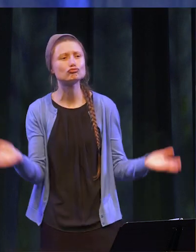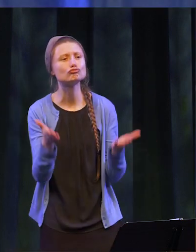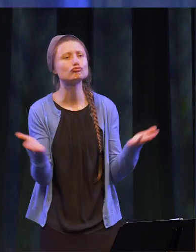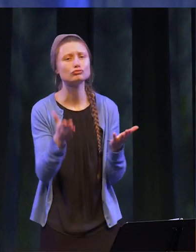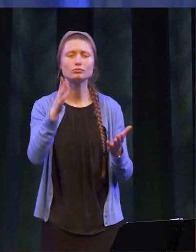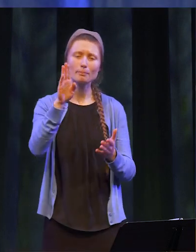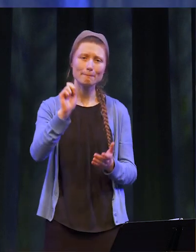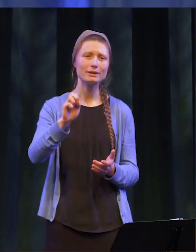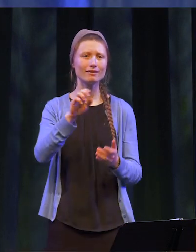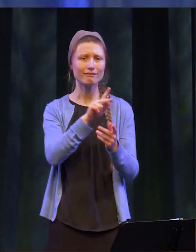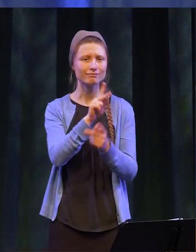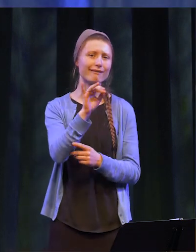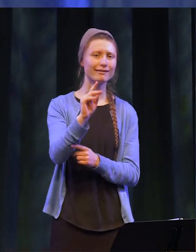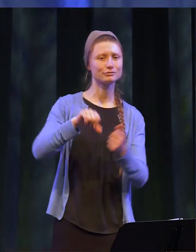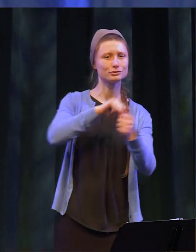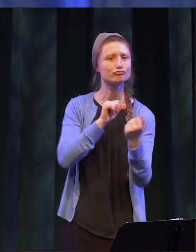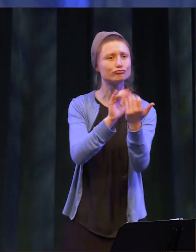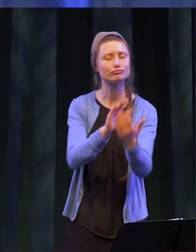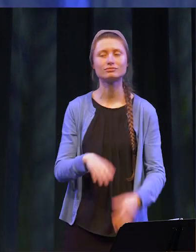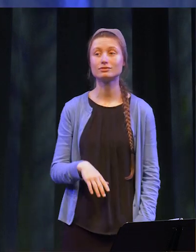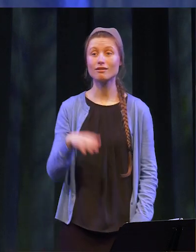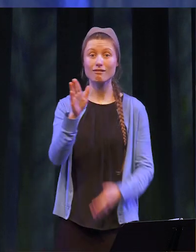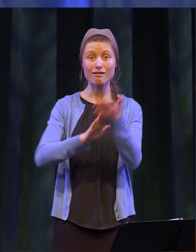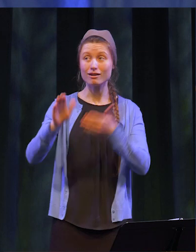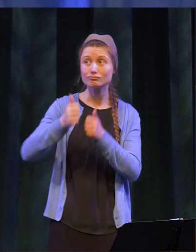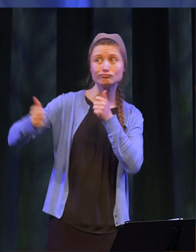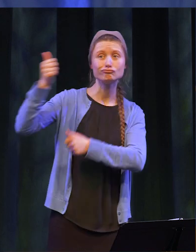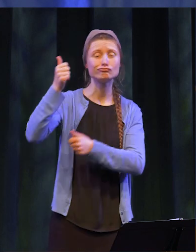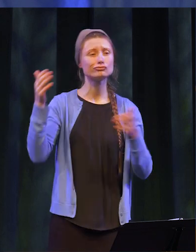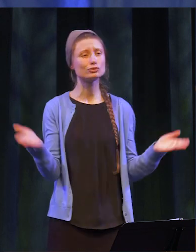us to “treat each other kindly”, our college administrators encourage us to “be kind